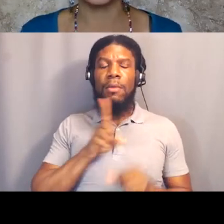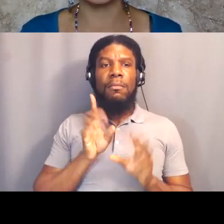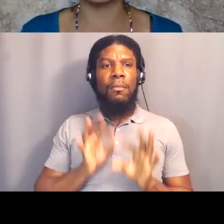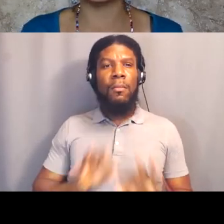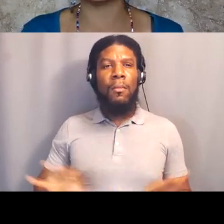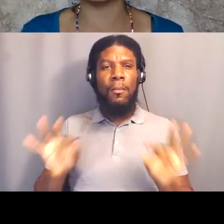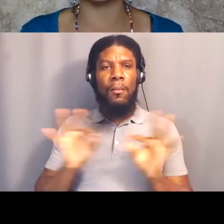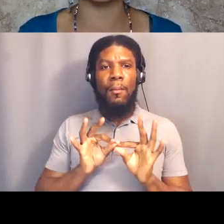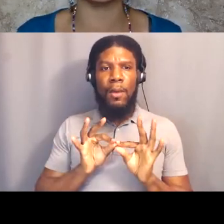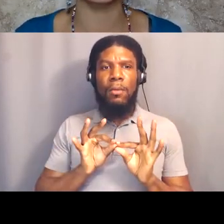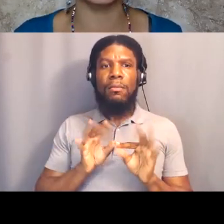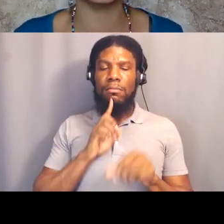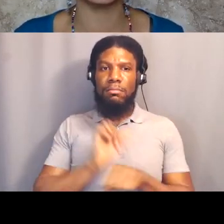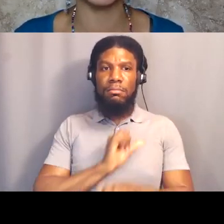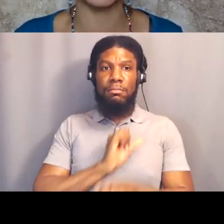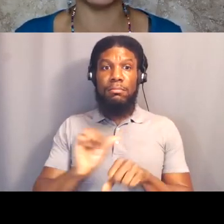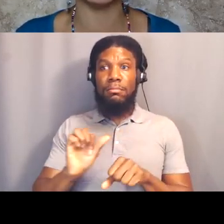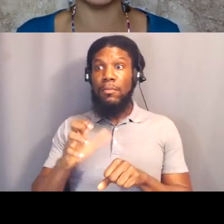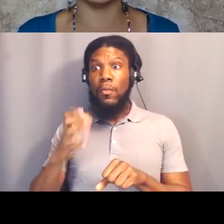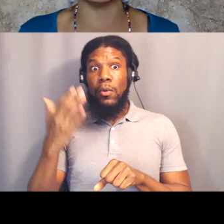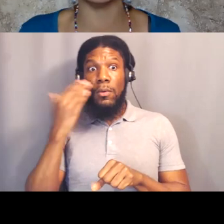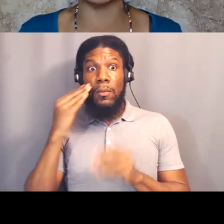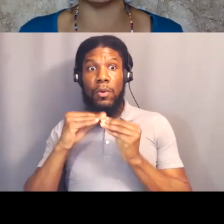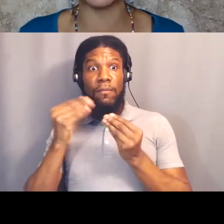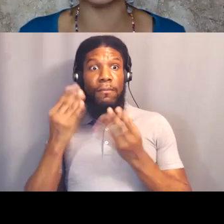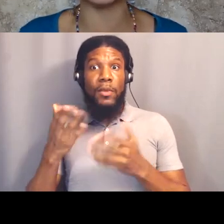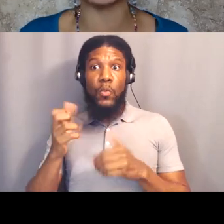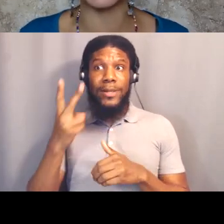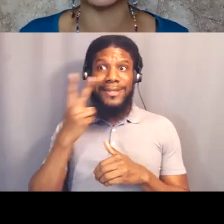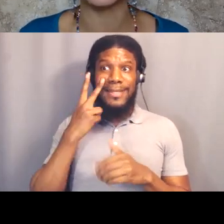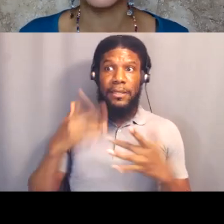it is up on our Instagram at Black Lives Matter,